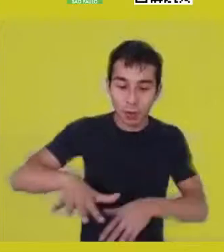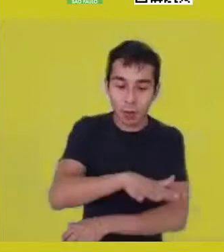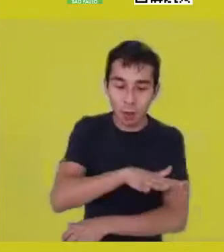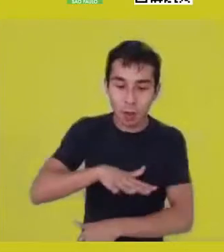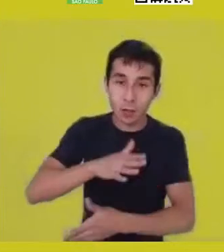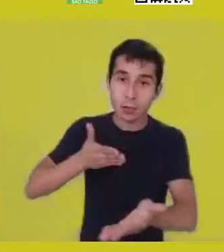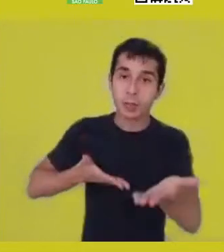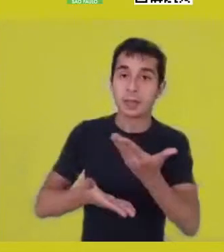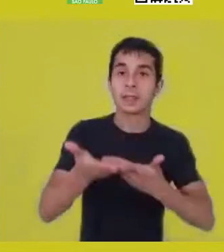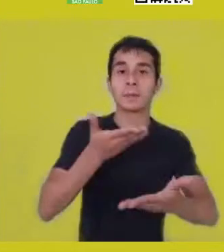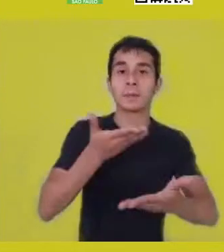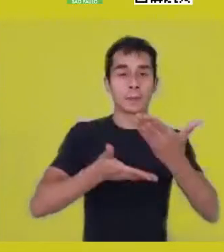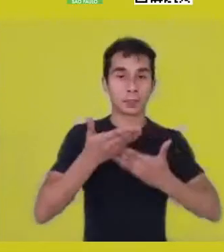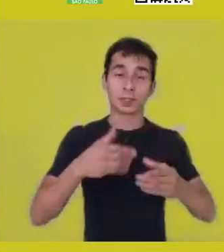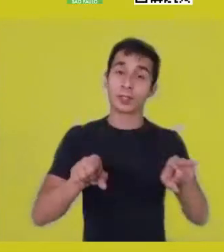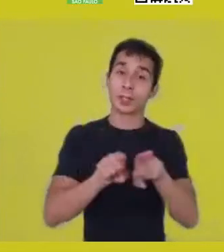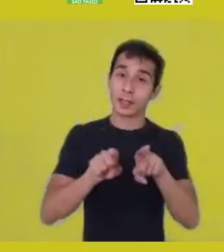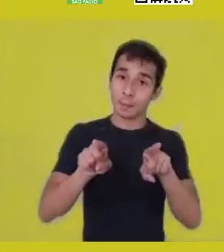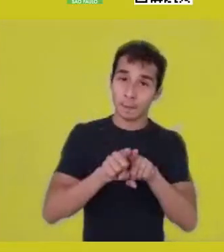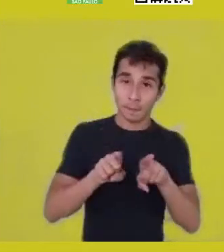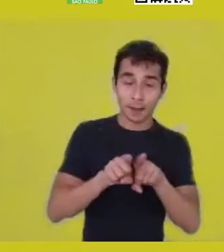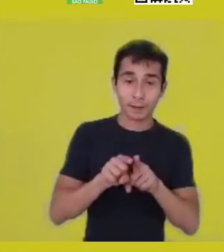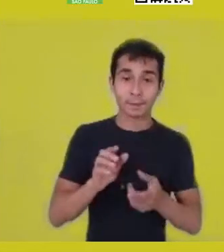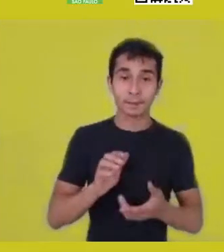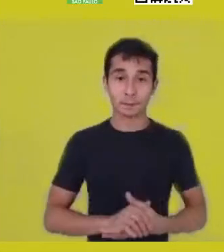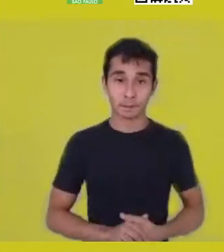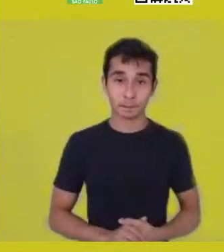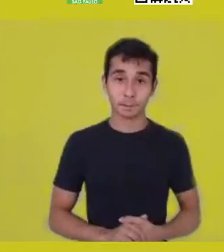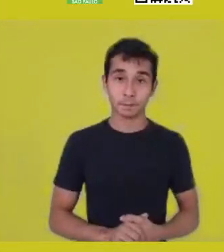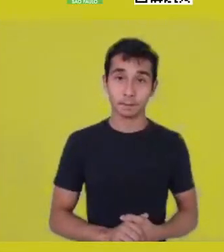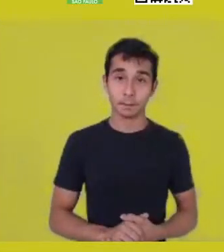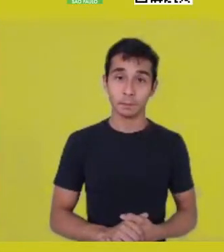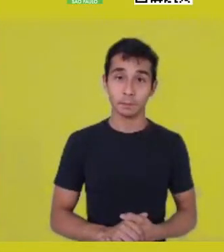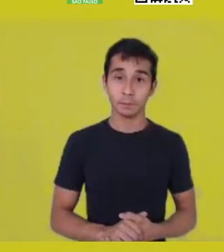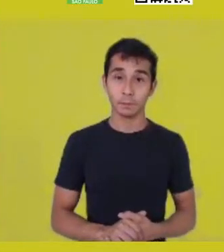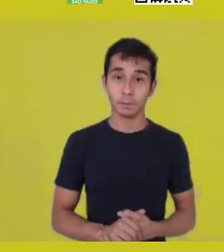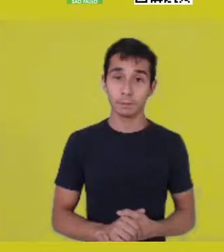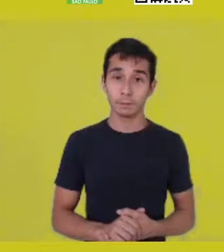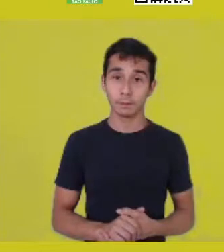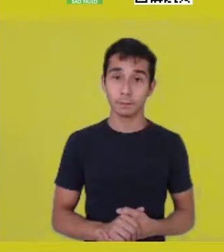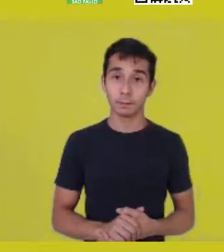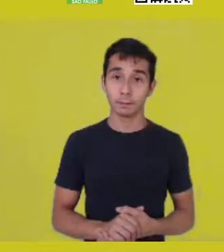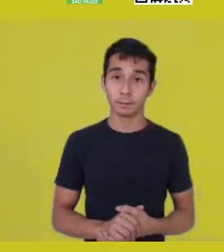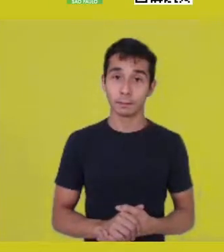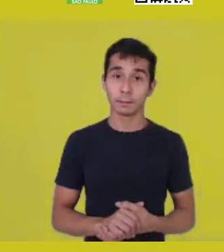automatically also creates the territorial environment